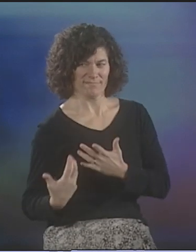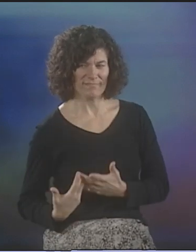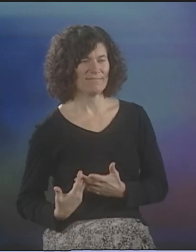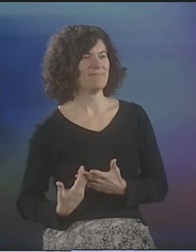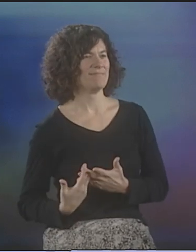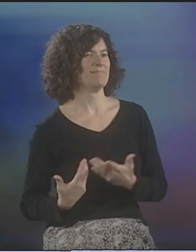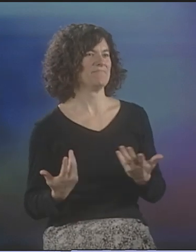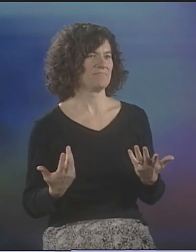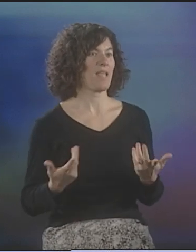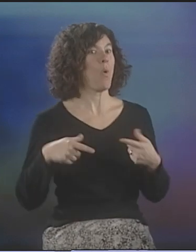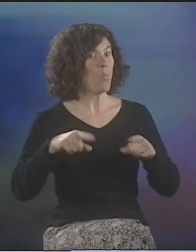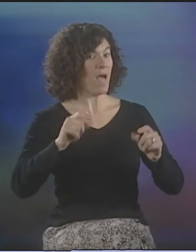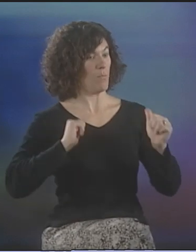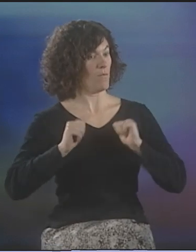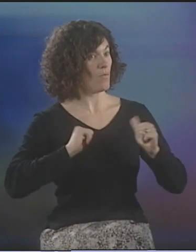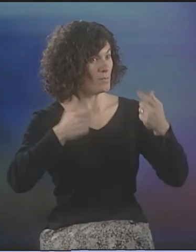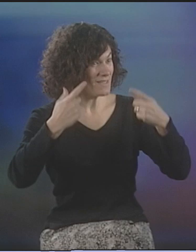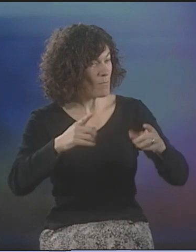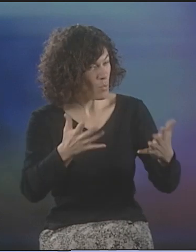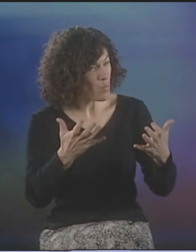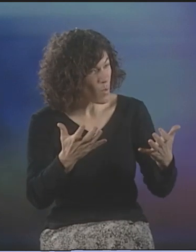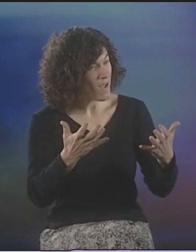THE SPOKEN RENDITION OF IT.